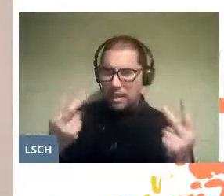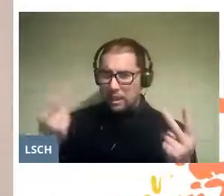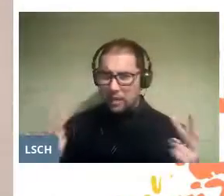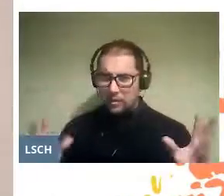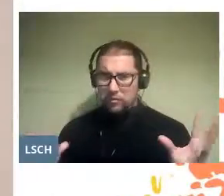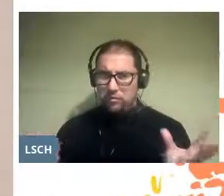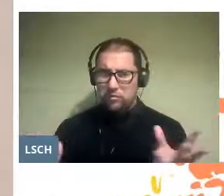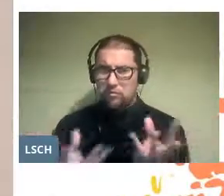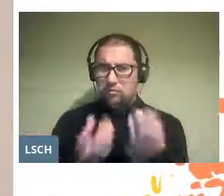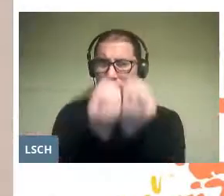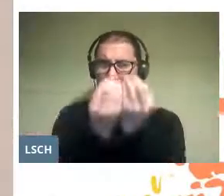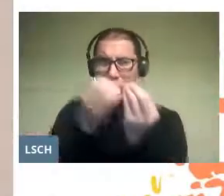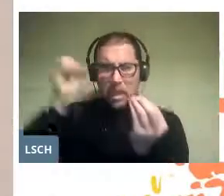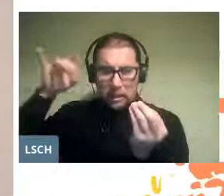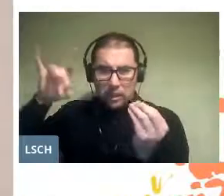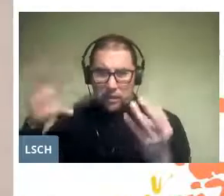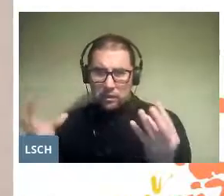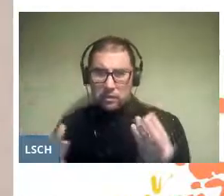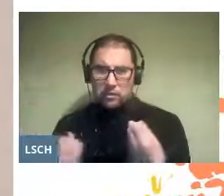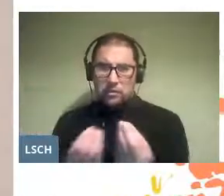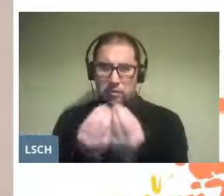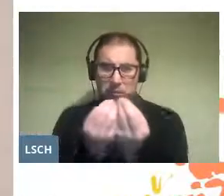to produce artistic enjoyment.